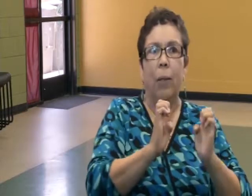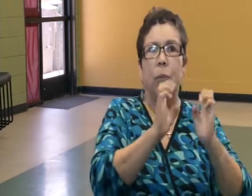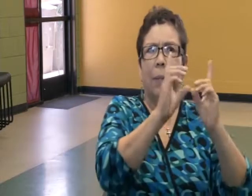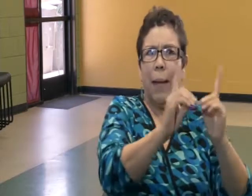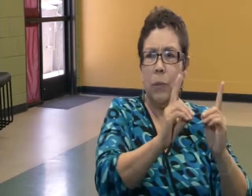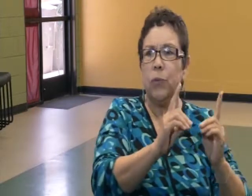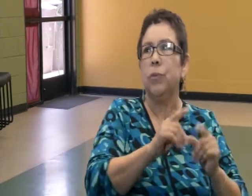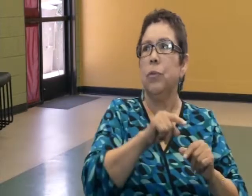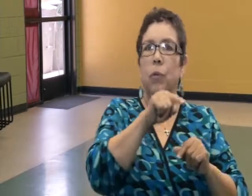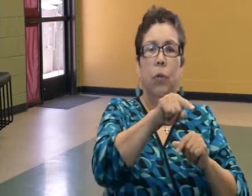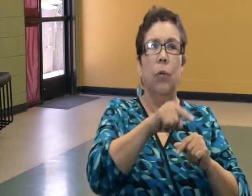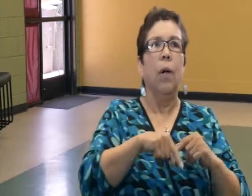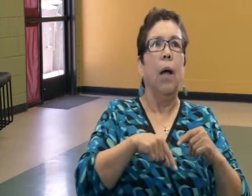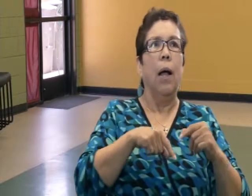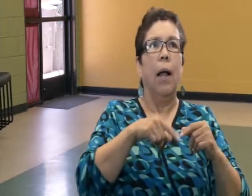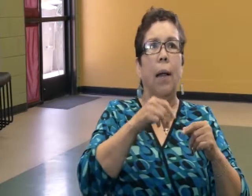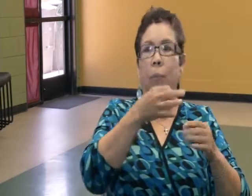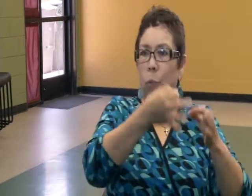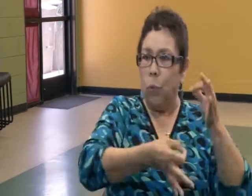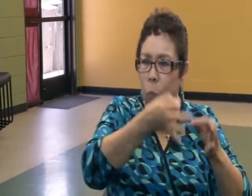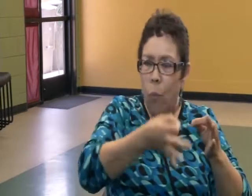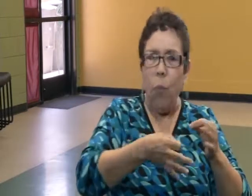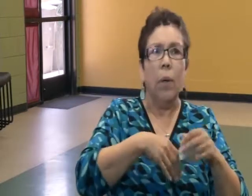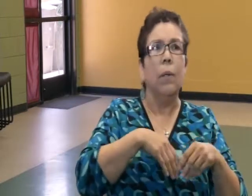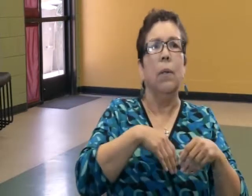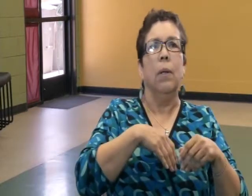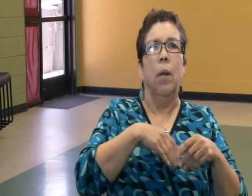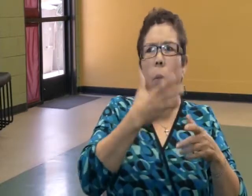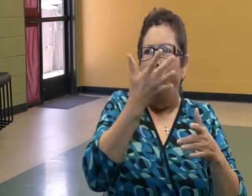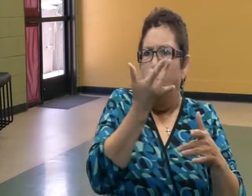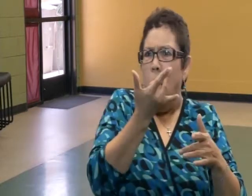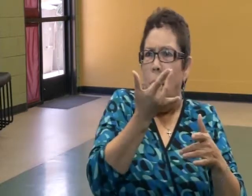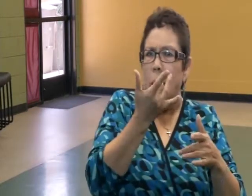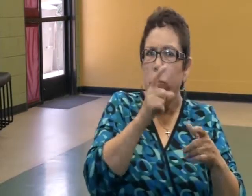and educate them, educate the court.